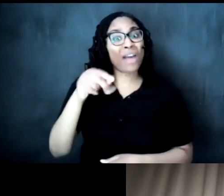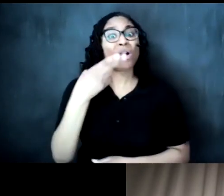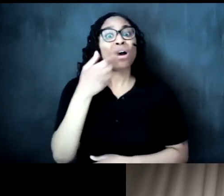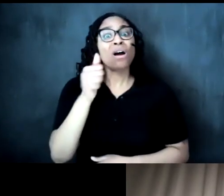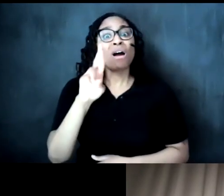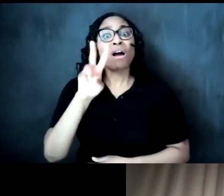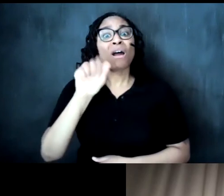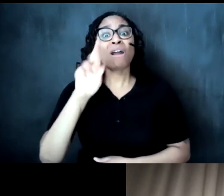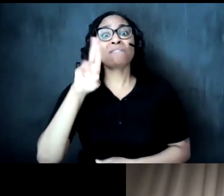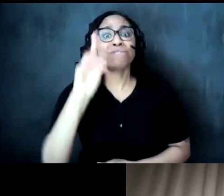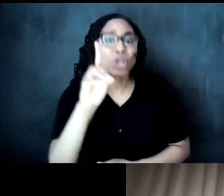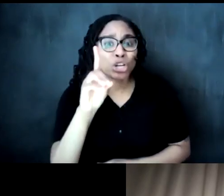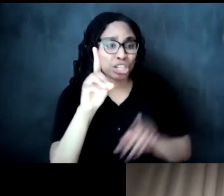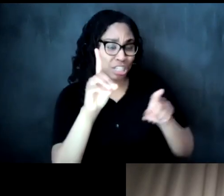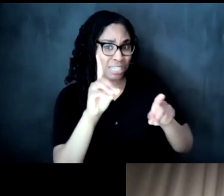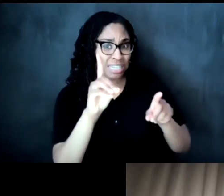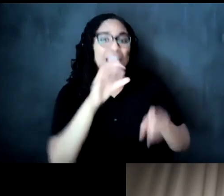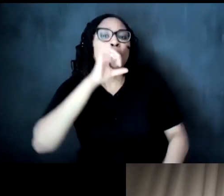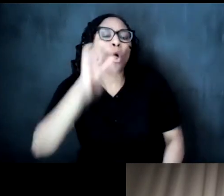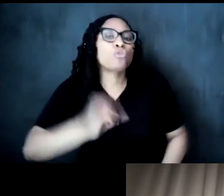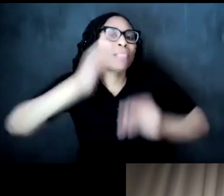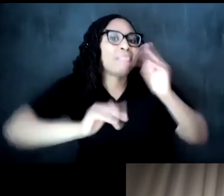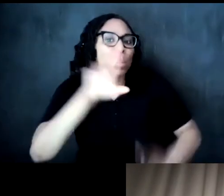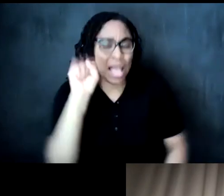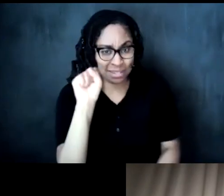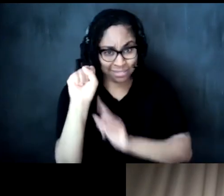think about that harvard is older than the united states which which means